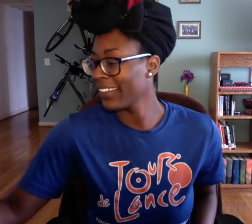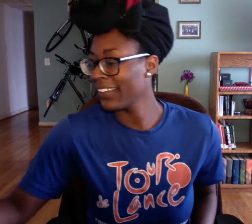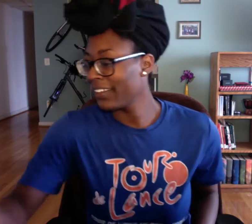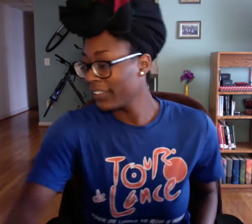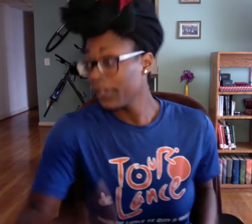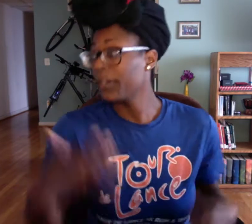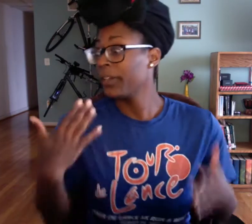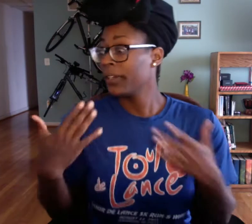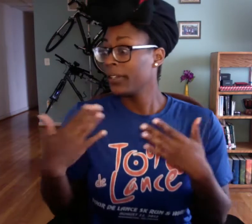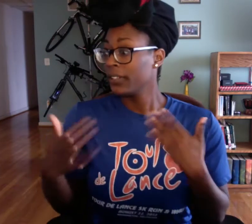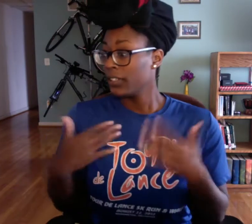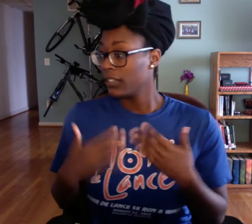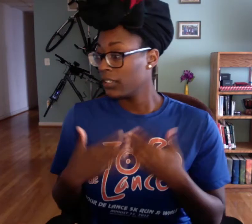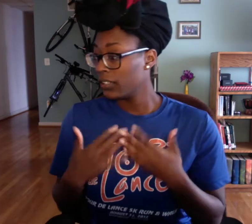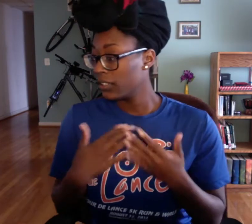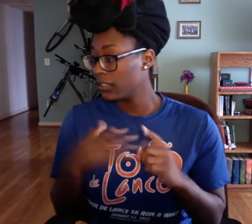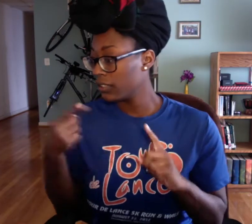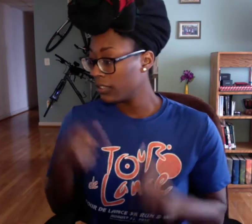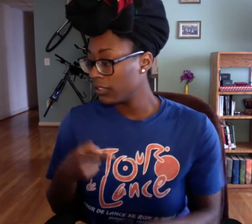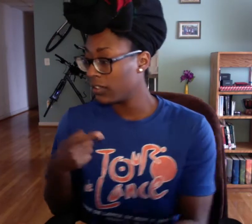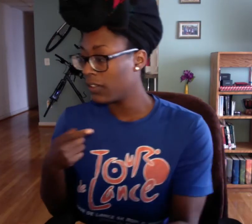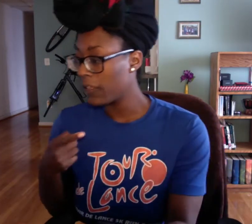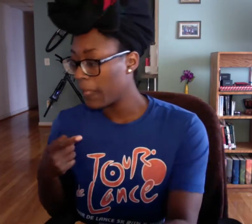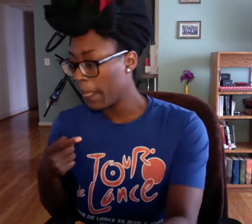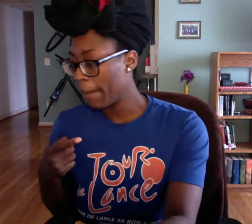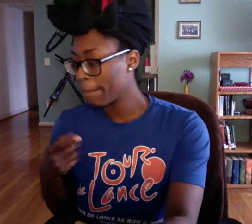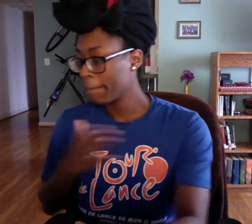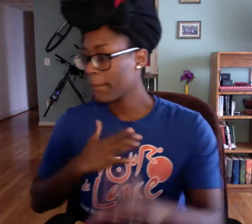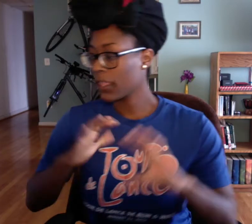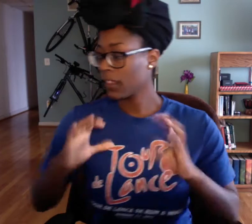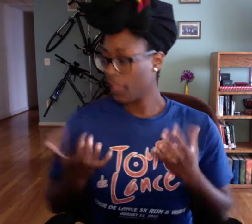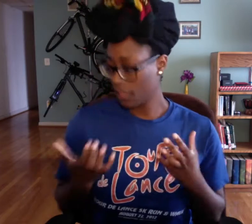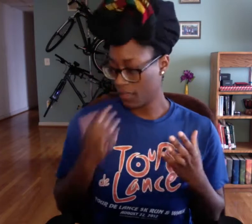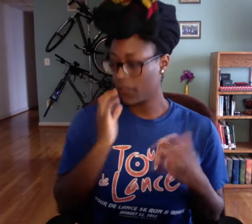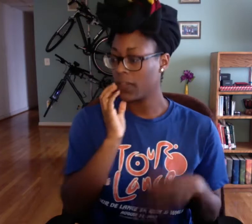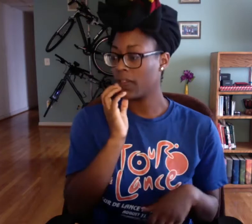So, anyway, back to what I was talking about.